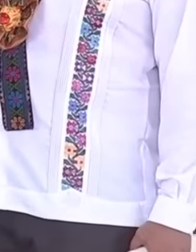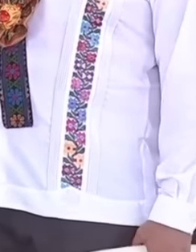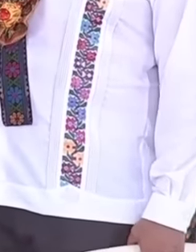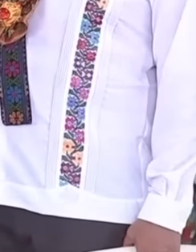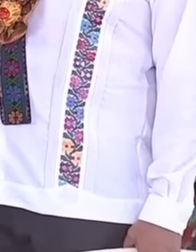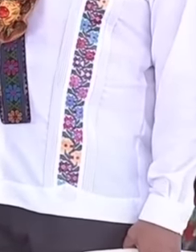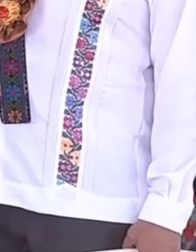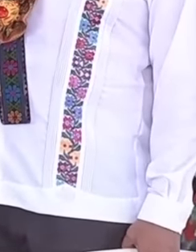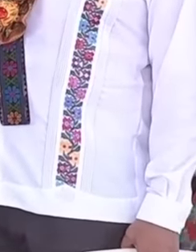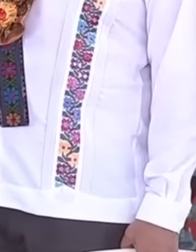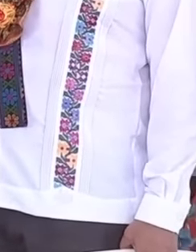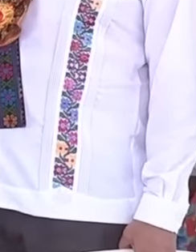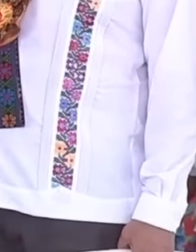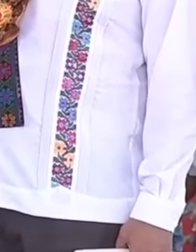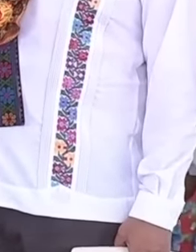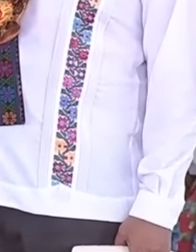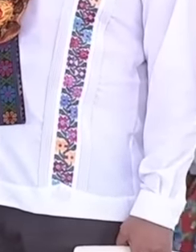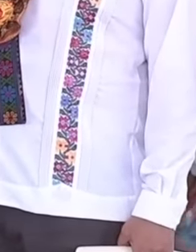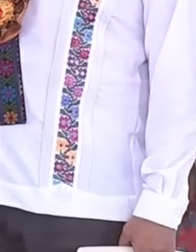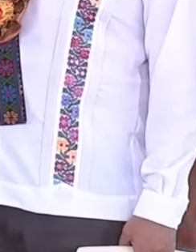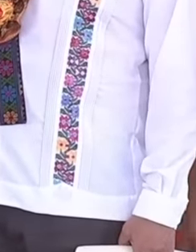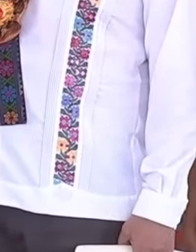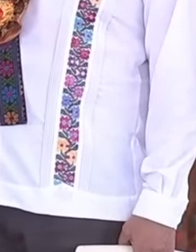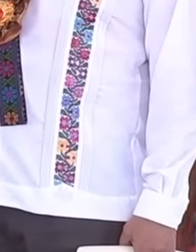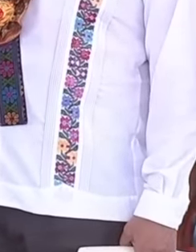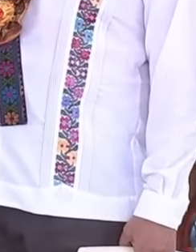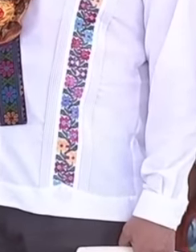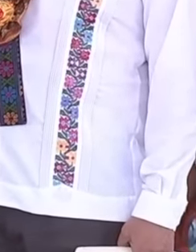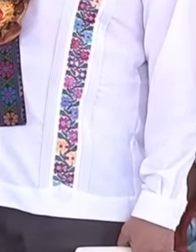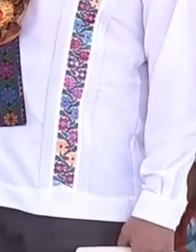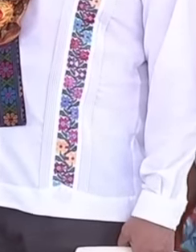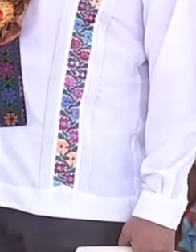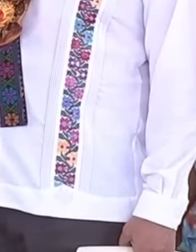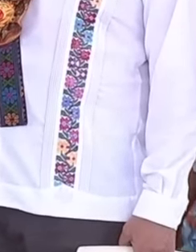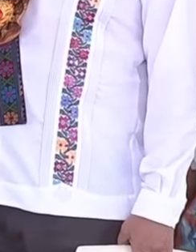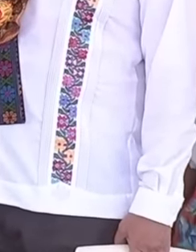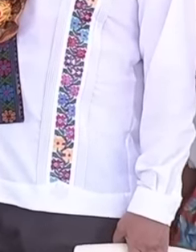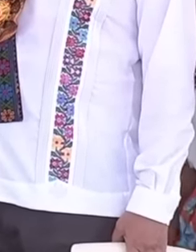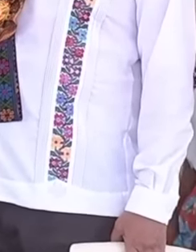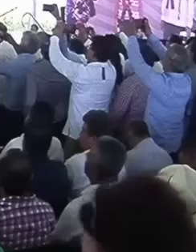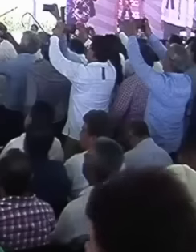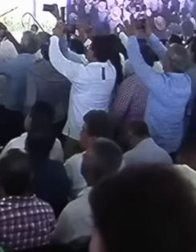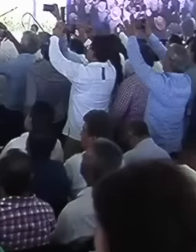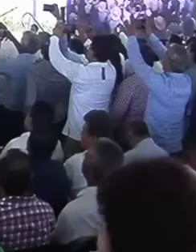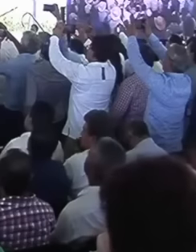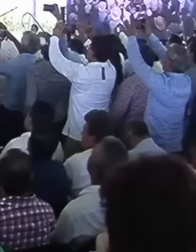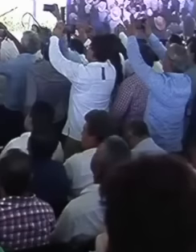from the artist because everyone who visits it leaves excited like flowering buds